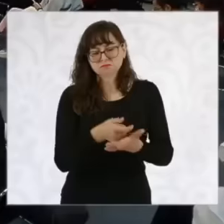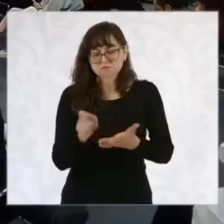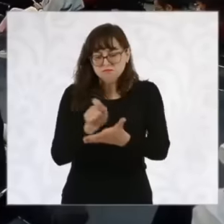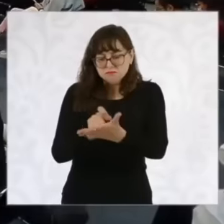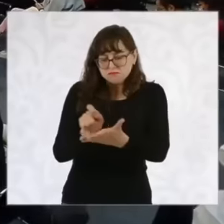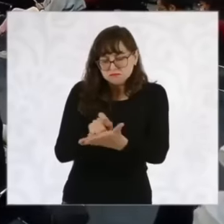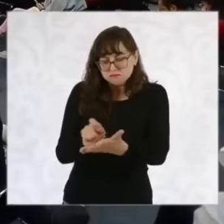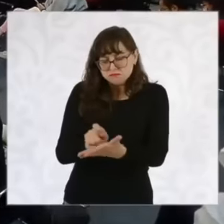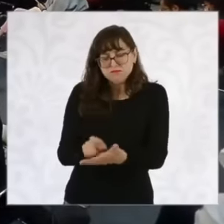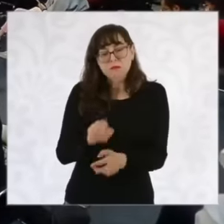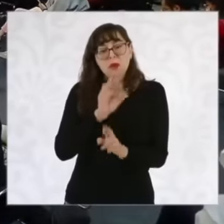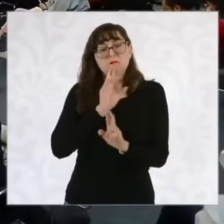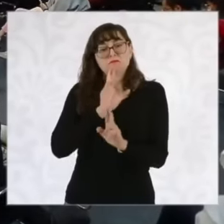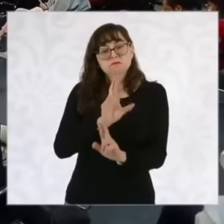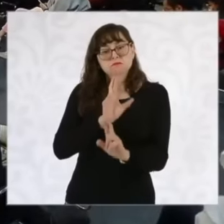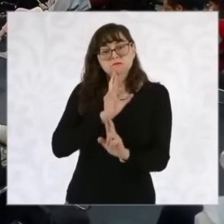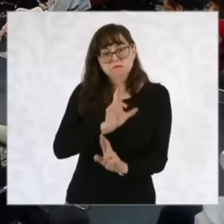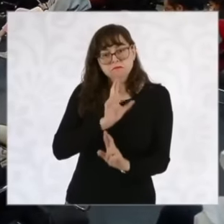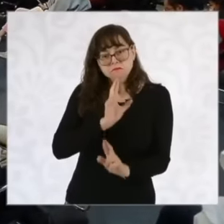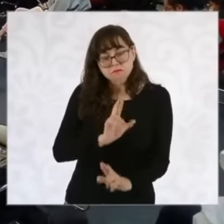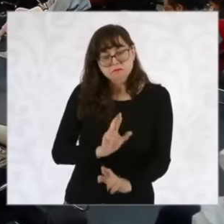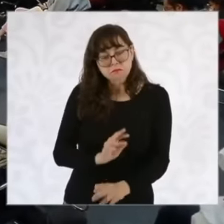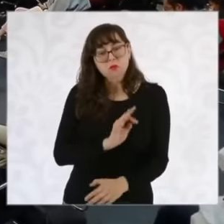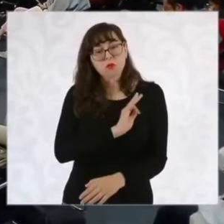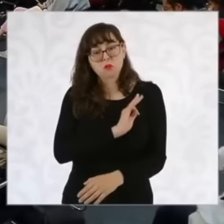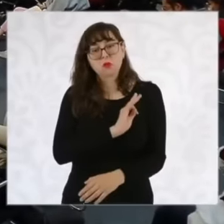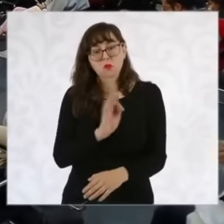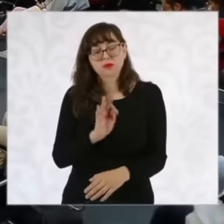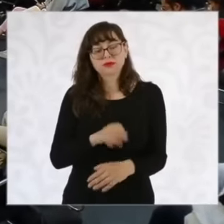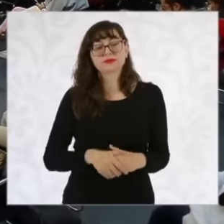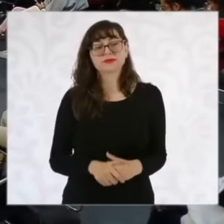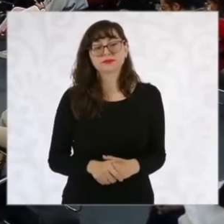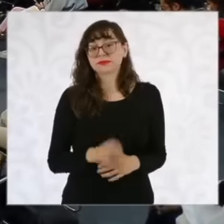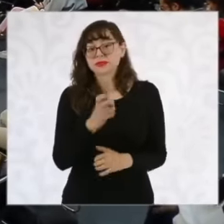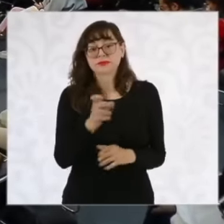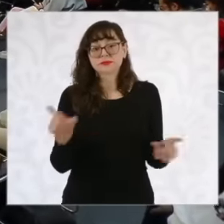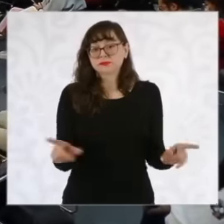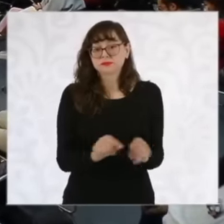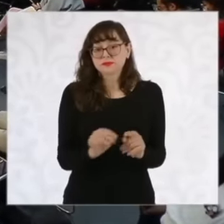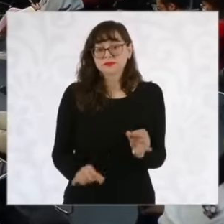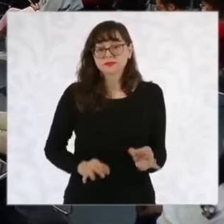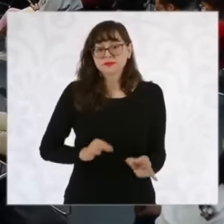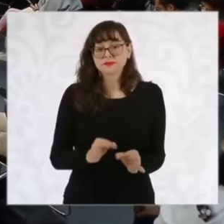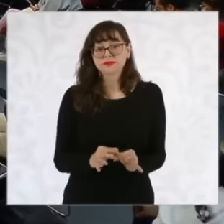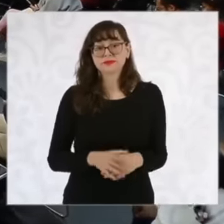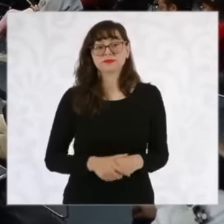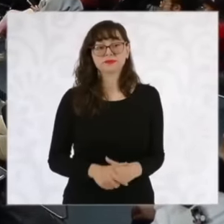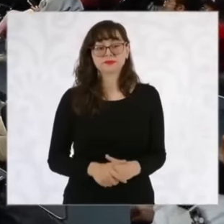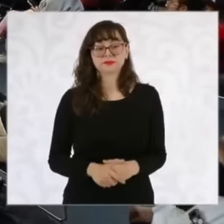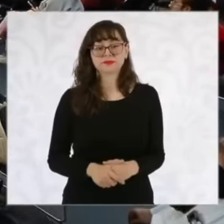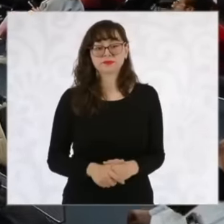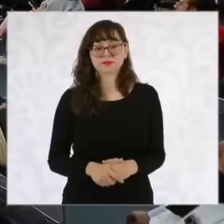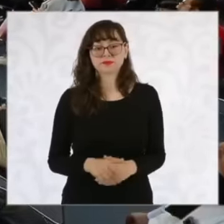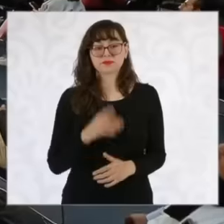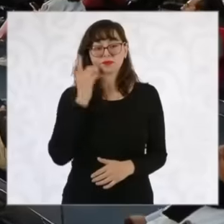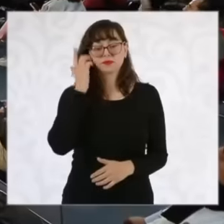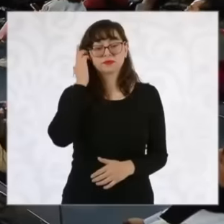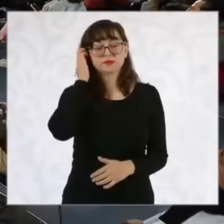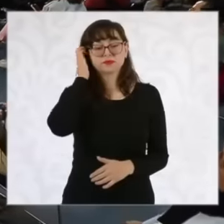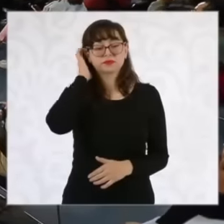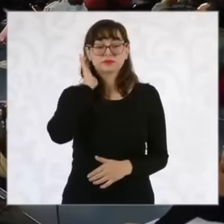give us the answers that what we are looking for in the questionnaire is how much president Thank you, it will be